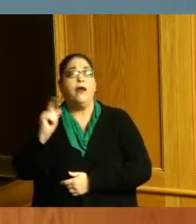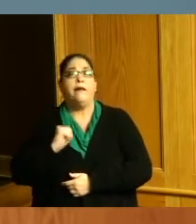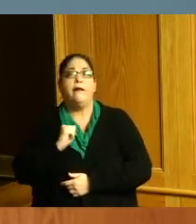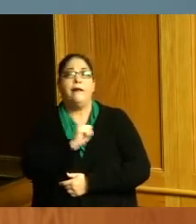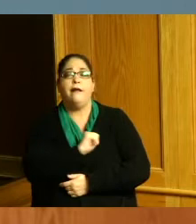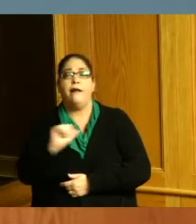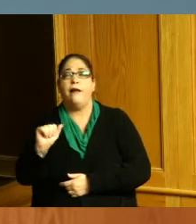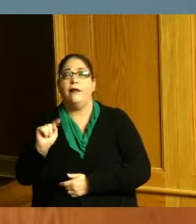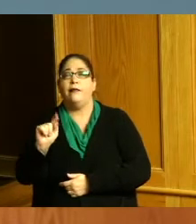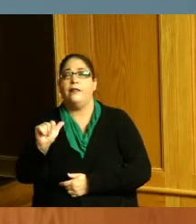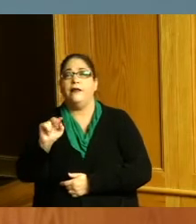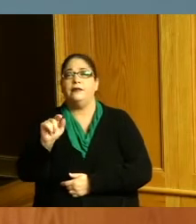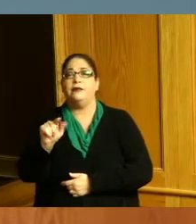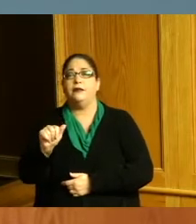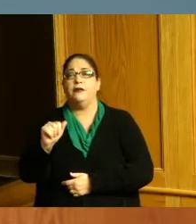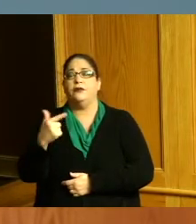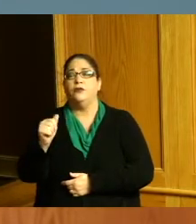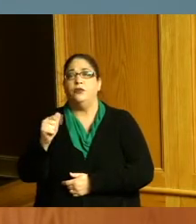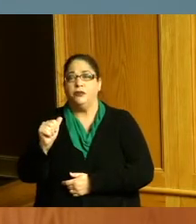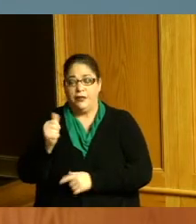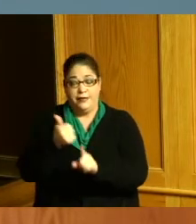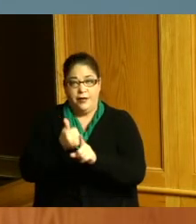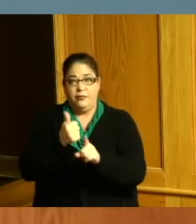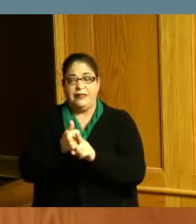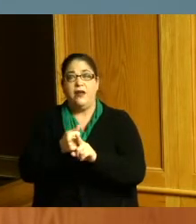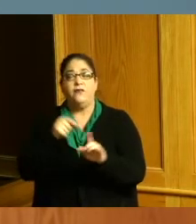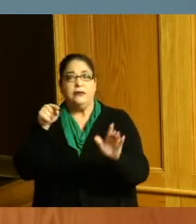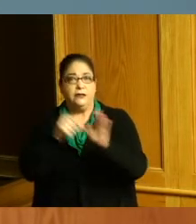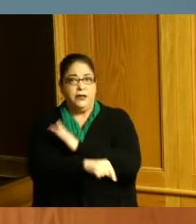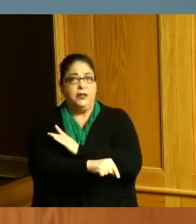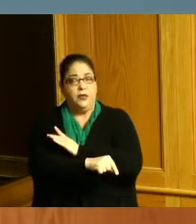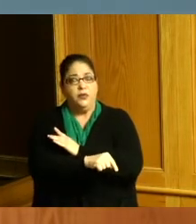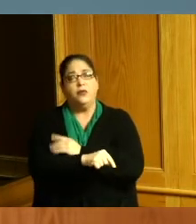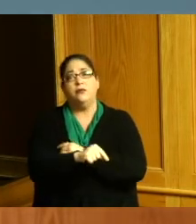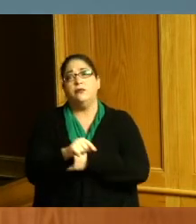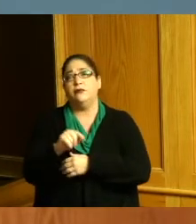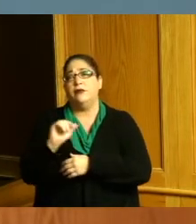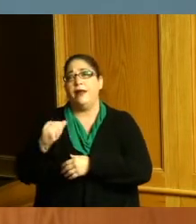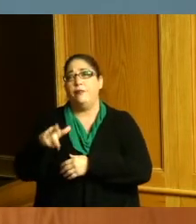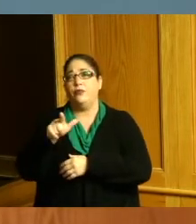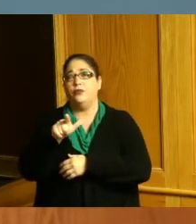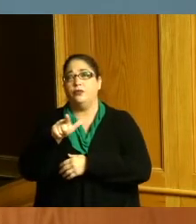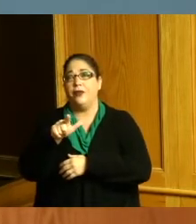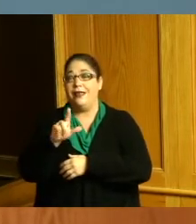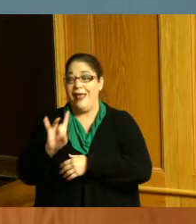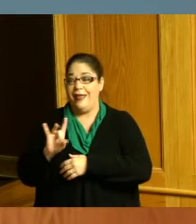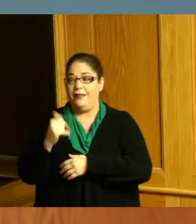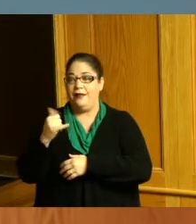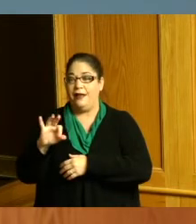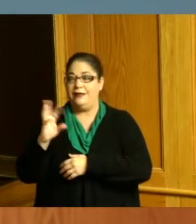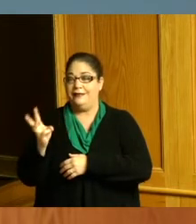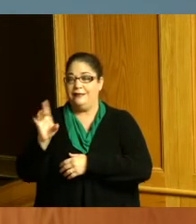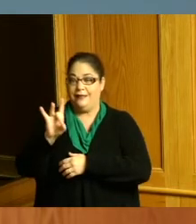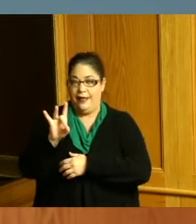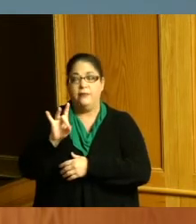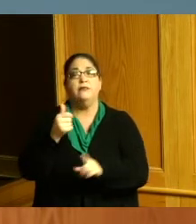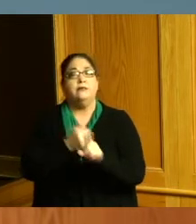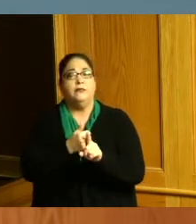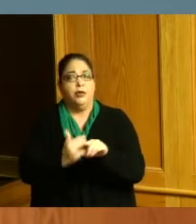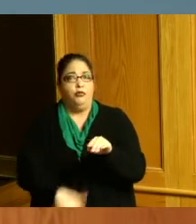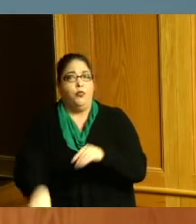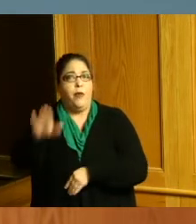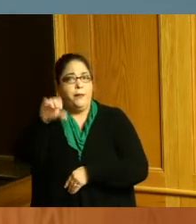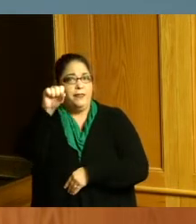and was assassinated April 4th 1968 and whereas Dr King grew up in the south under segregation